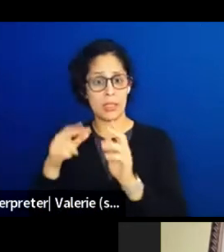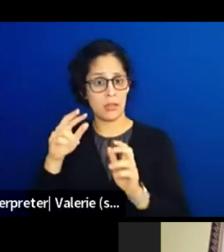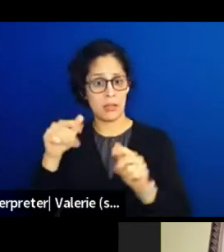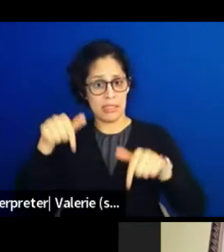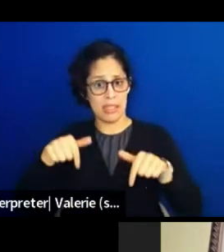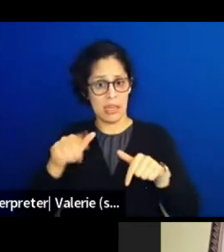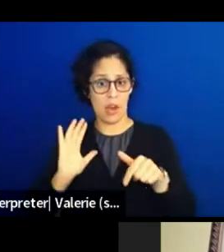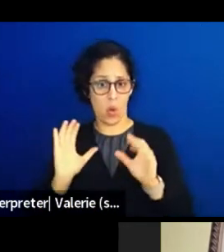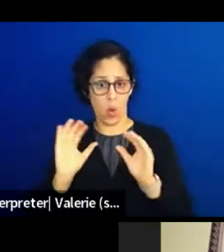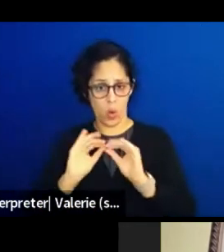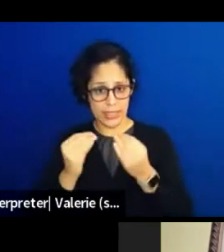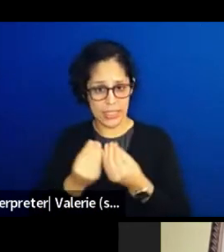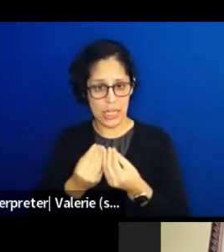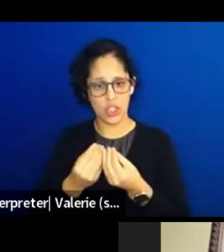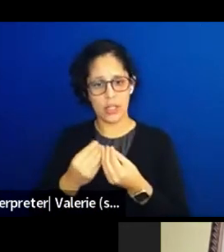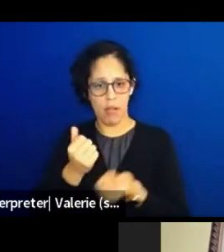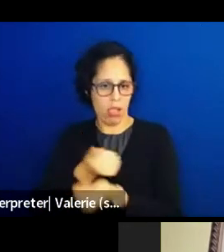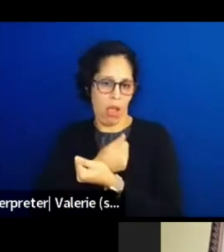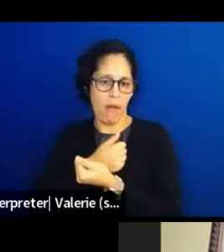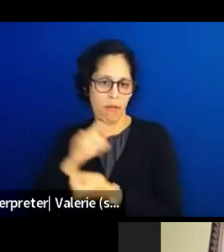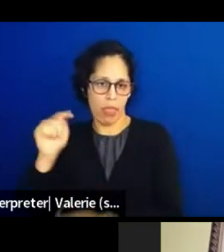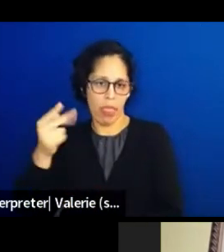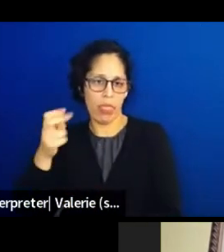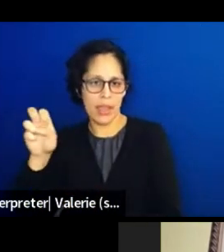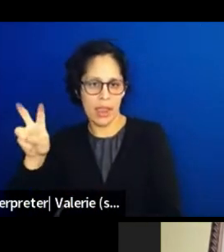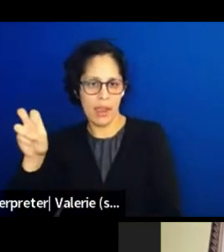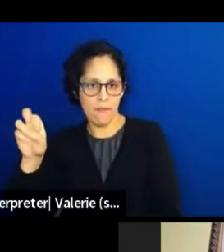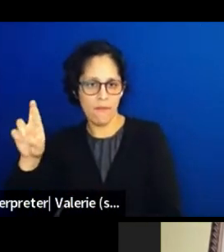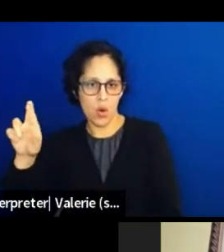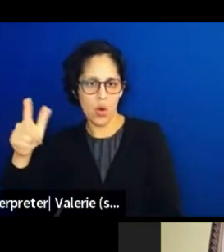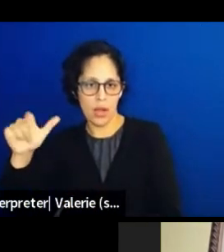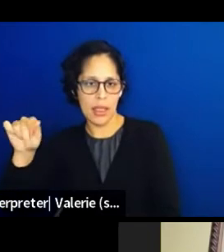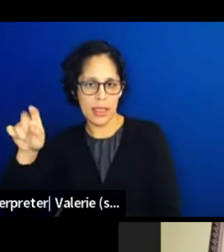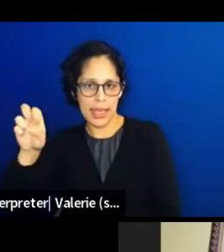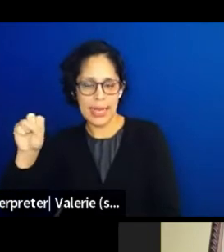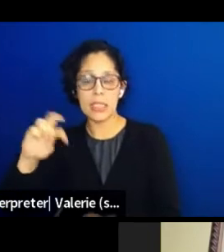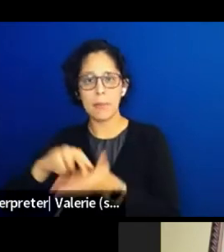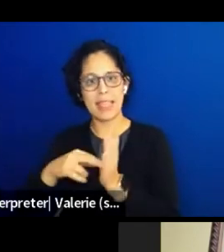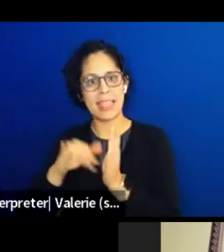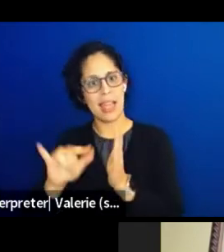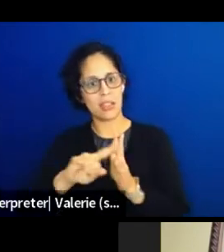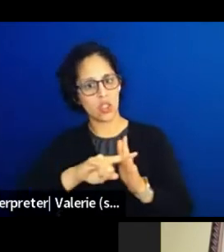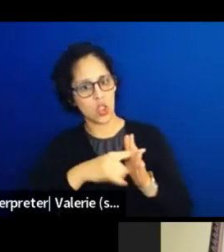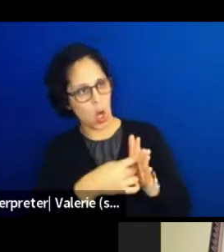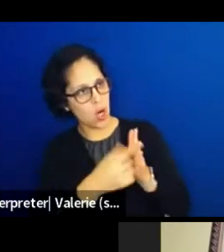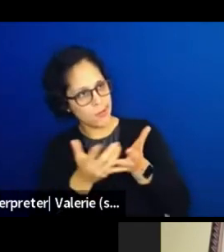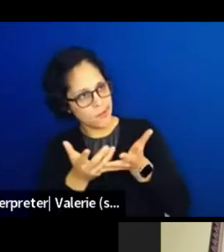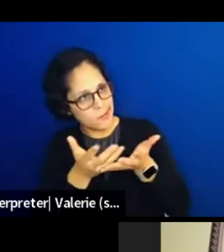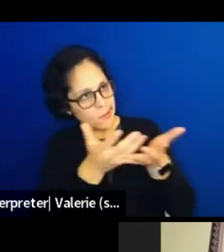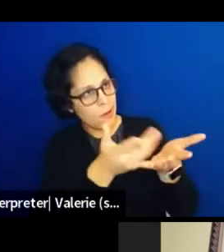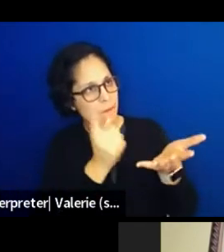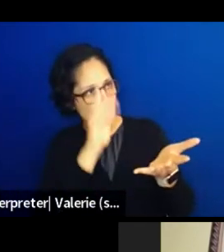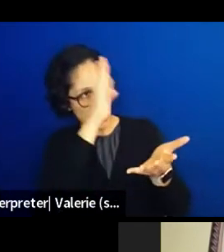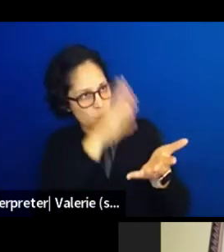I guess you could call it something like a concierge for direct action for the Everglades. So if you wanna know what you can do?